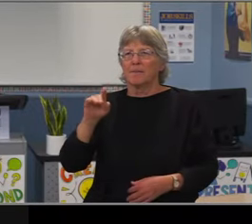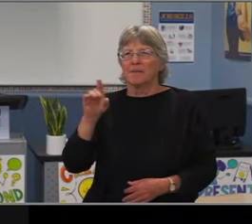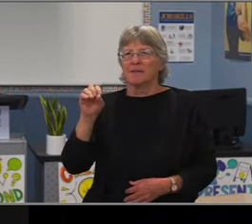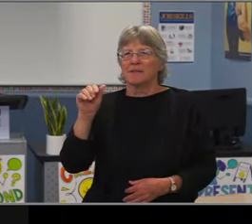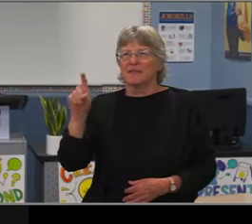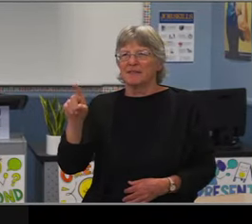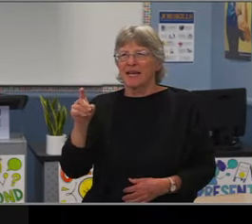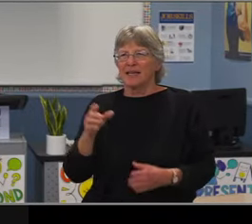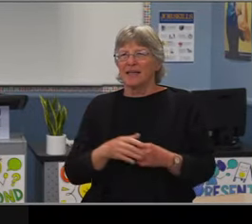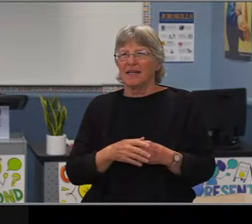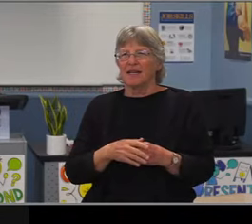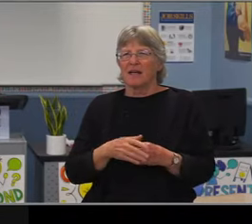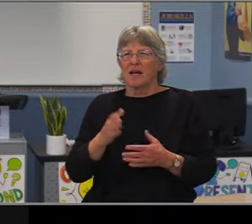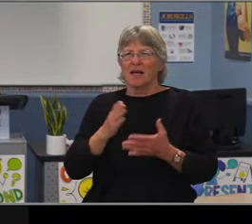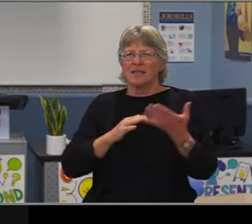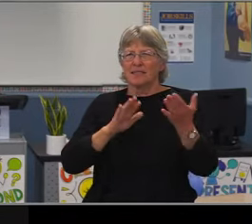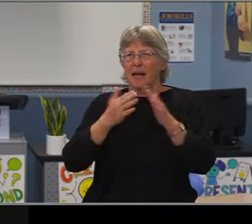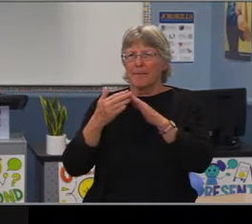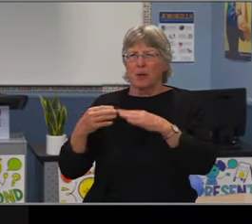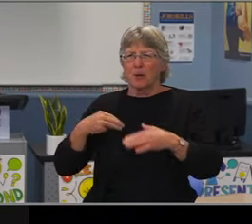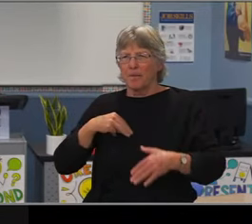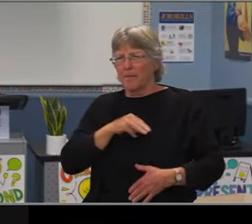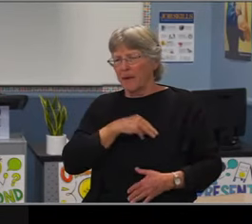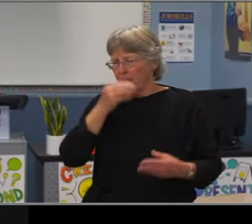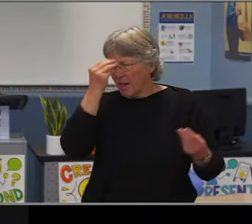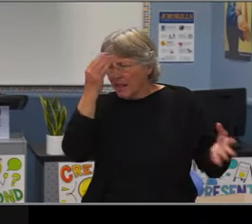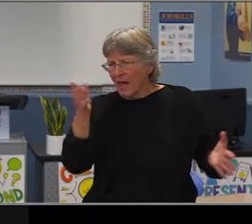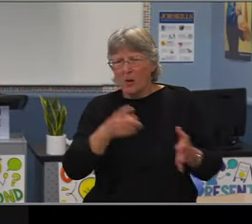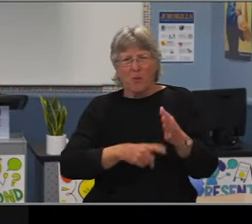Hopefully I have the names correctly or pronounce them correctly.